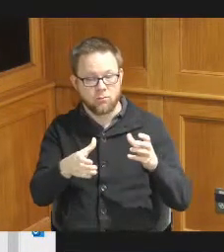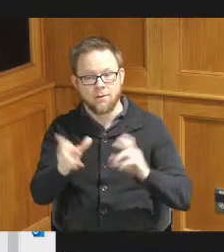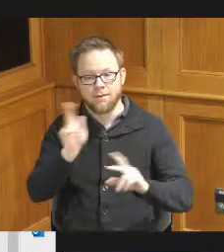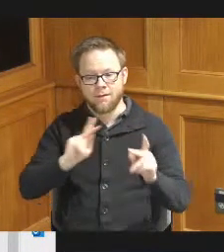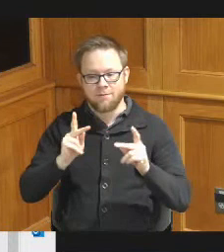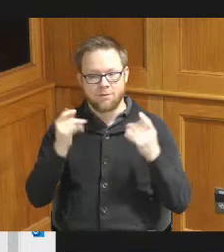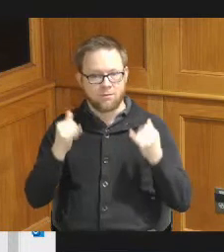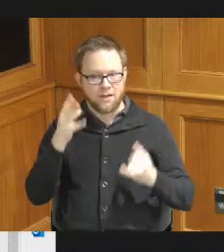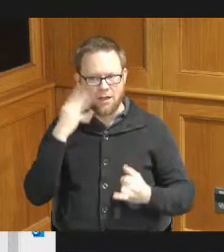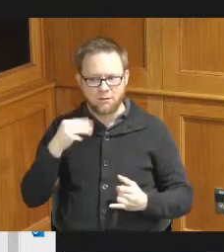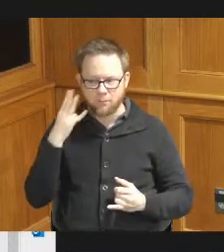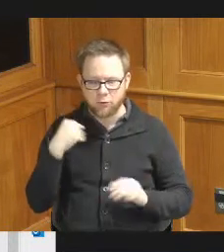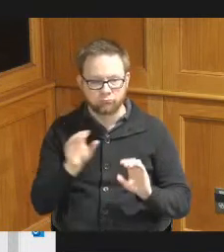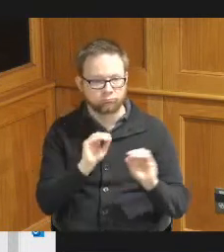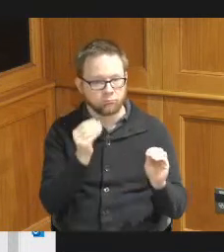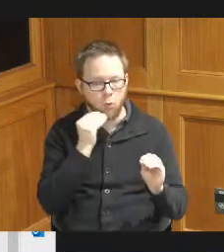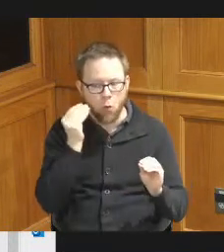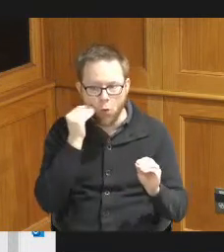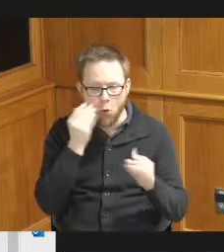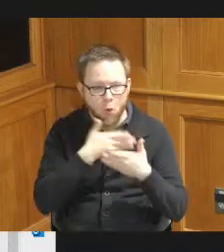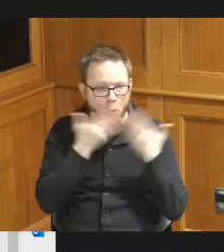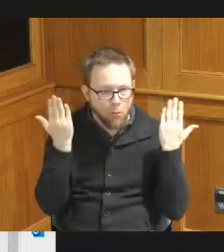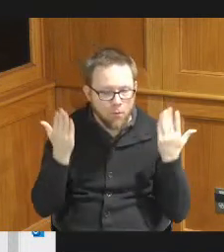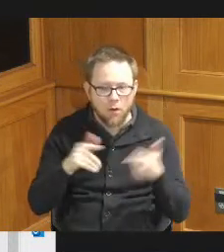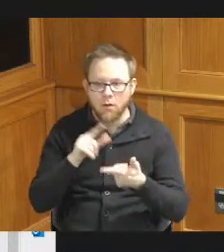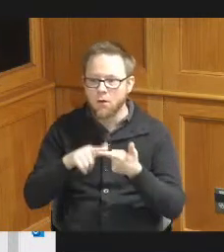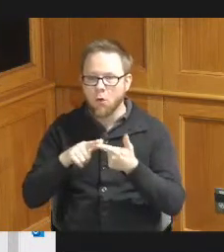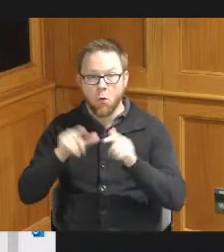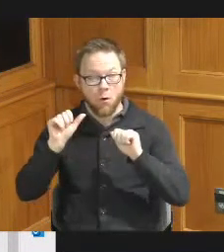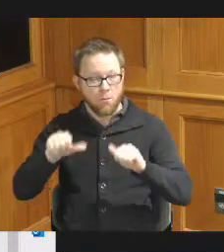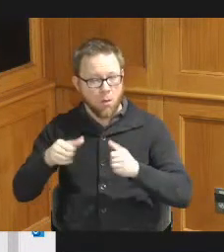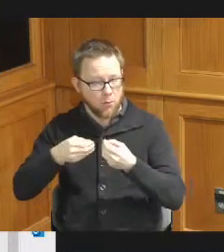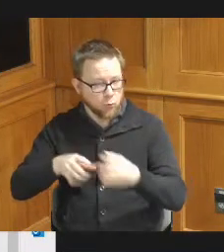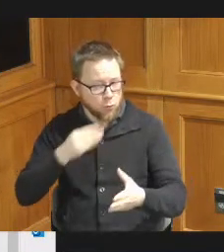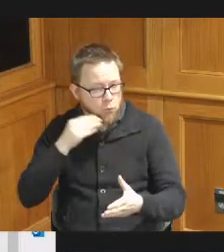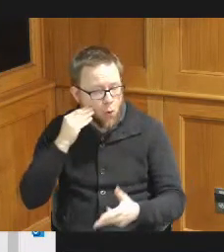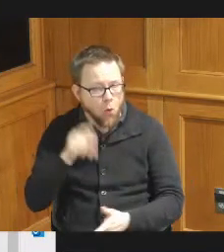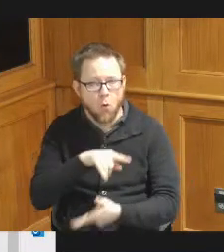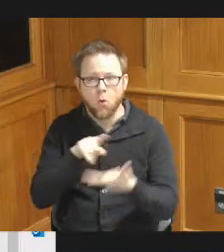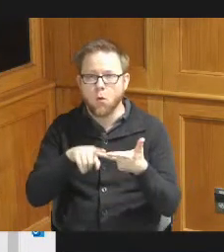experiencing homelessness people that are at risk of homelessness people fleeing domestic